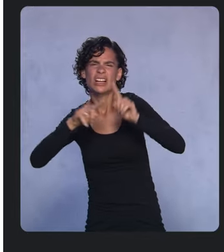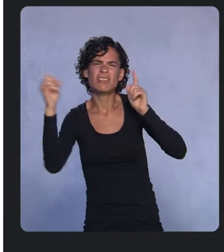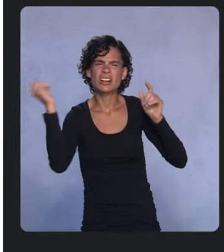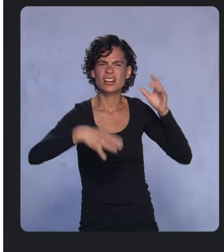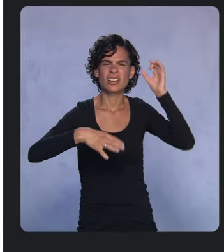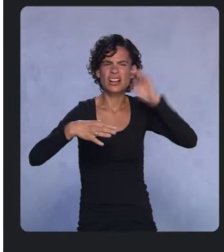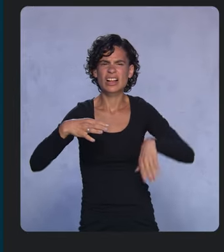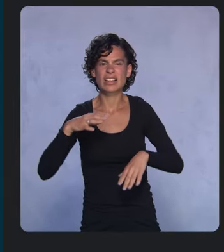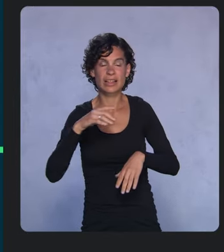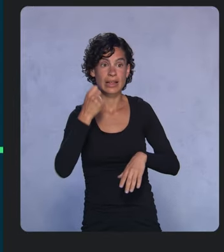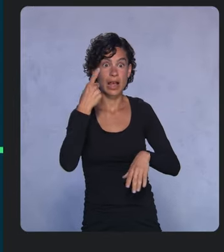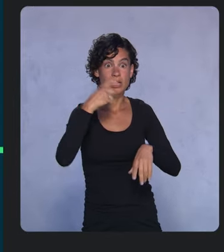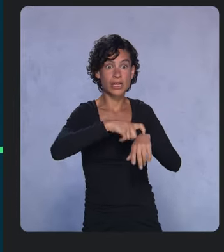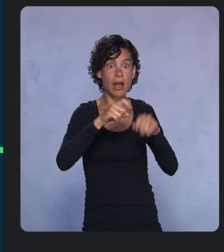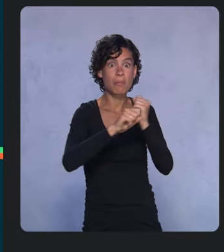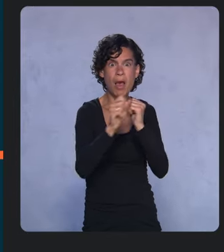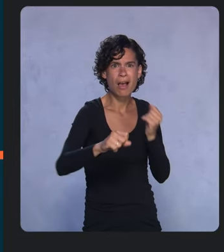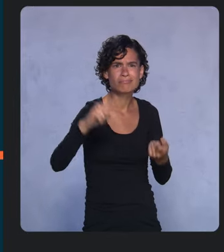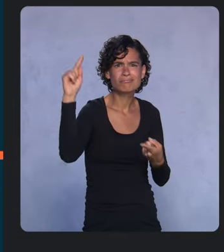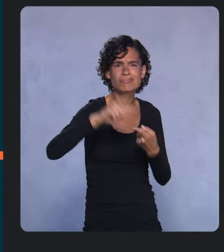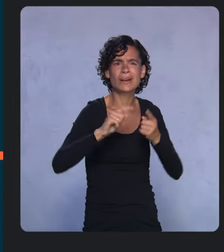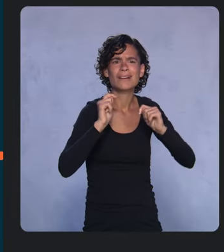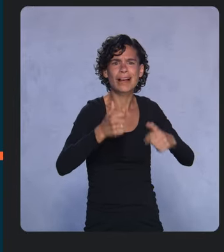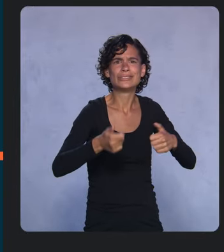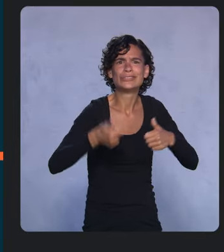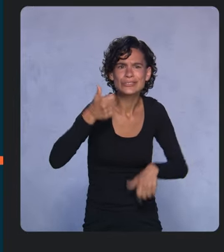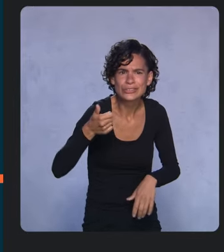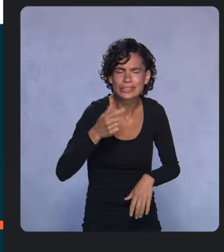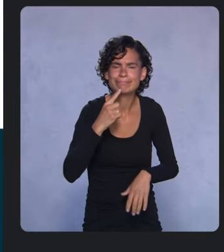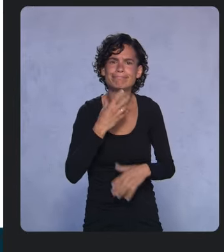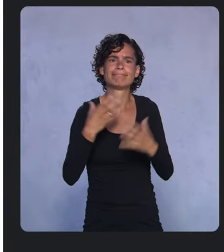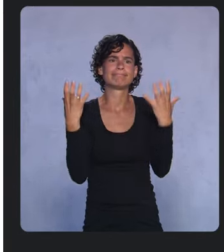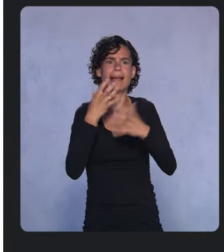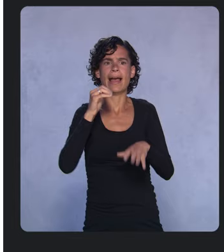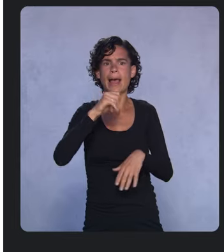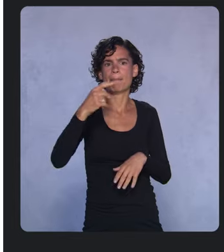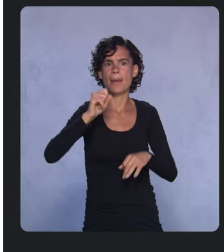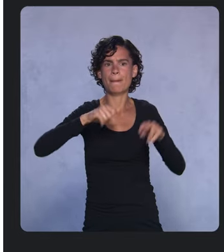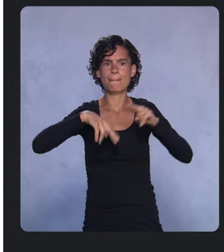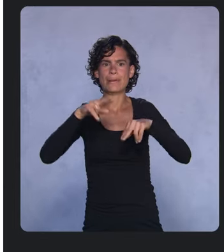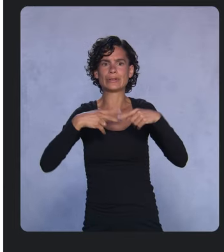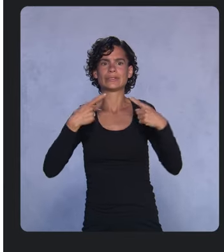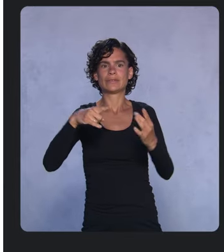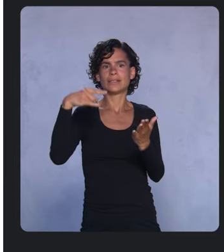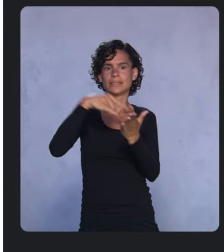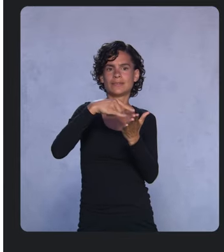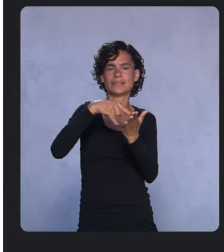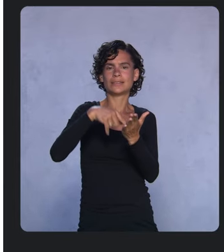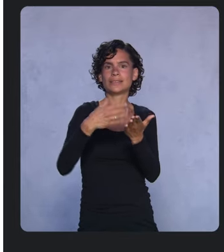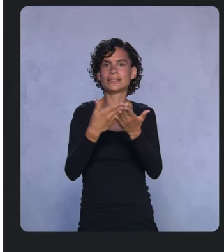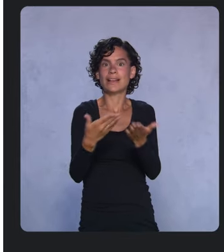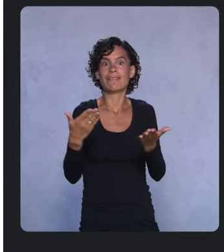I’m blown away by all of these amazing apps built during the Android Dev Challenge. The first challenge was all about puppies,